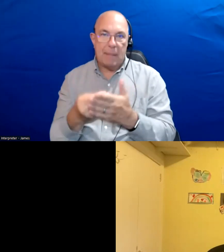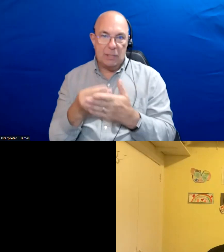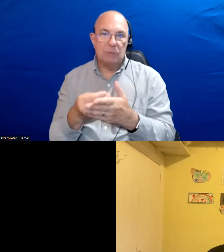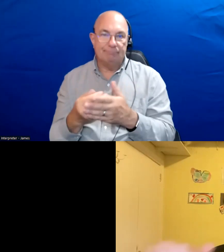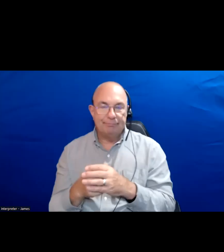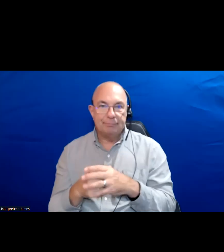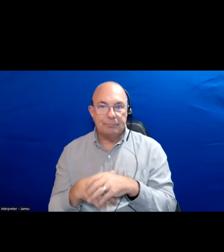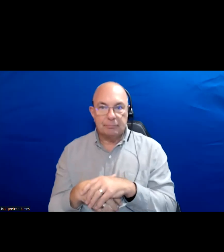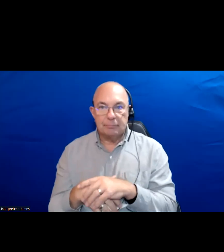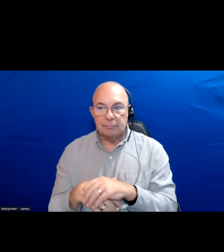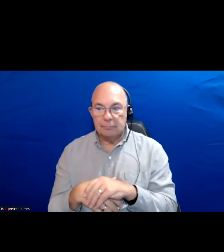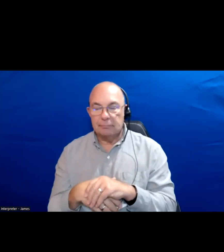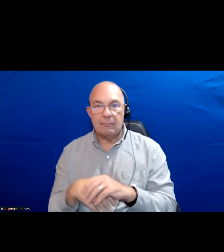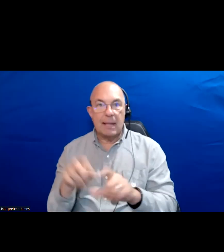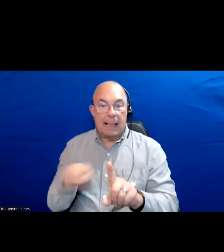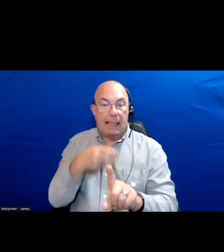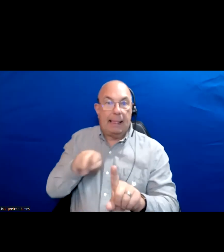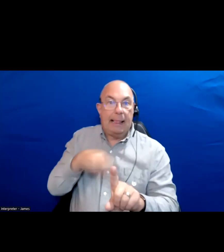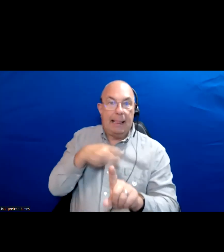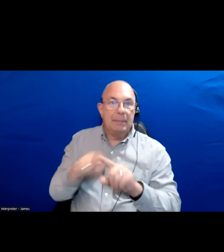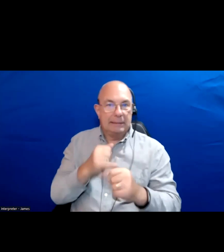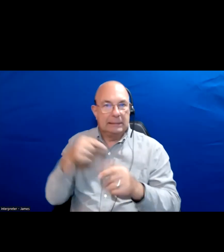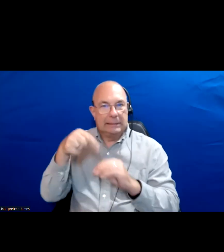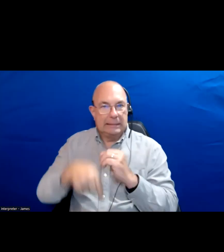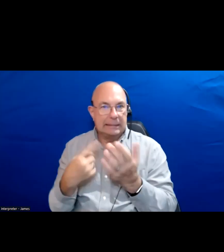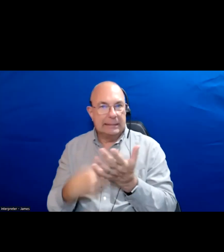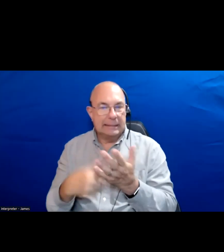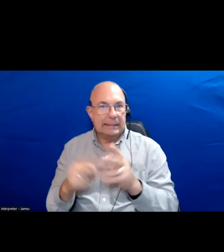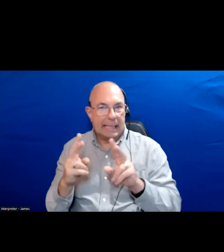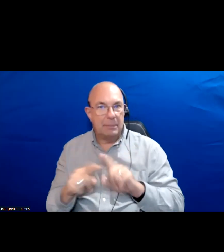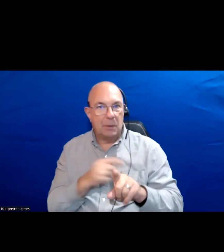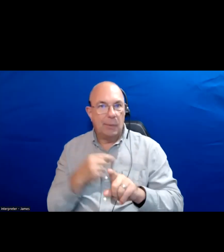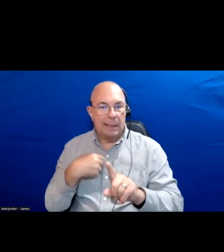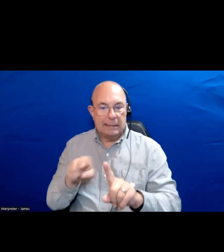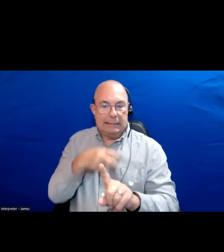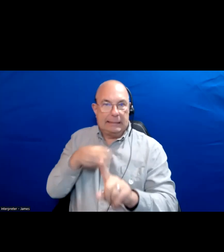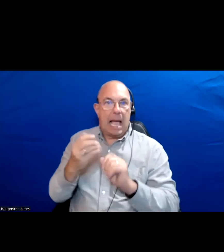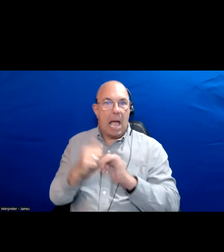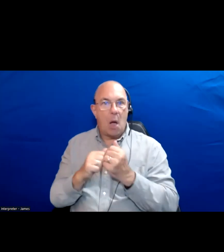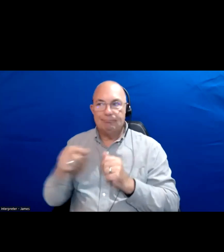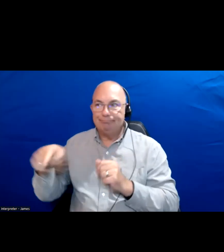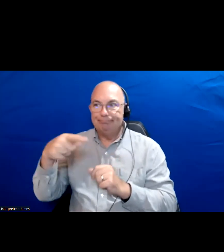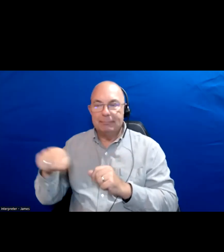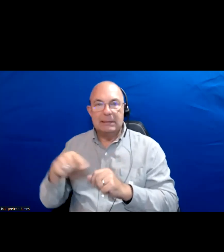We are scurrying around the edges but we are talking deeply about the issues but we are skirting around how the different candidates sit on these issues.